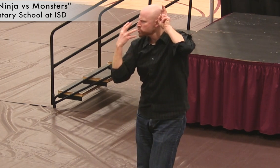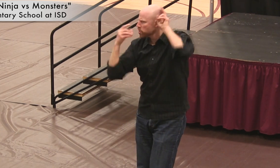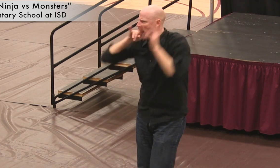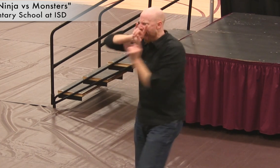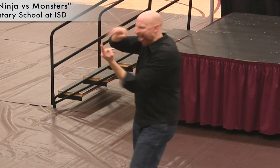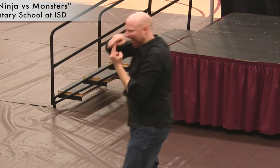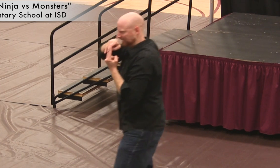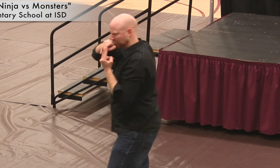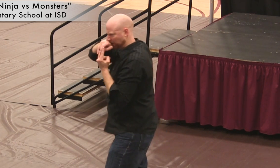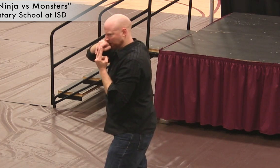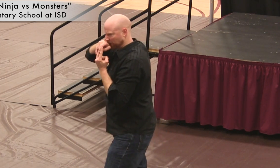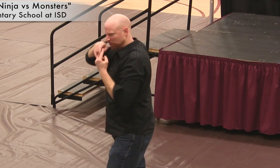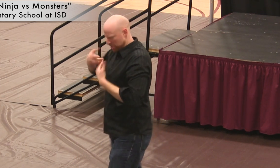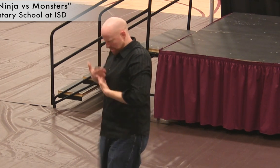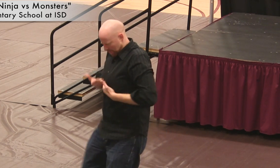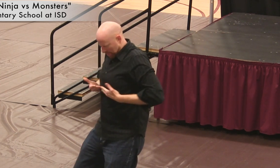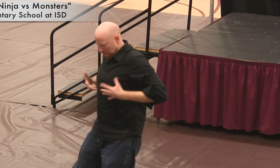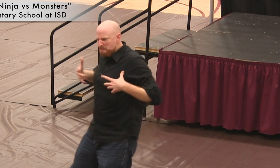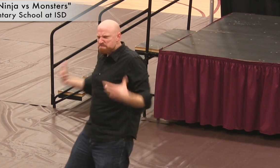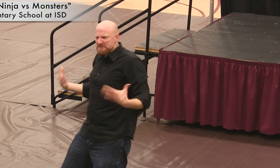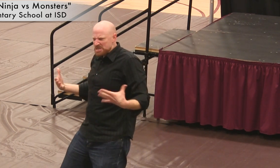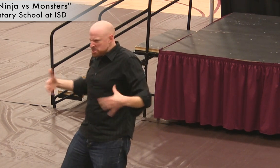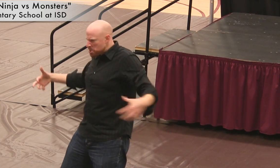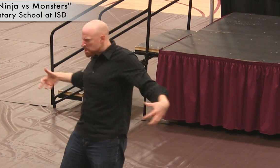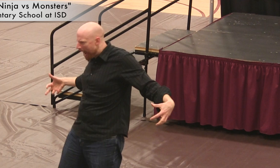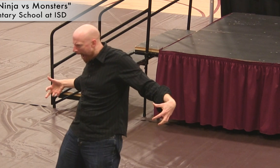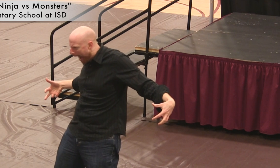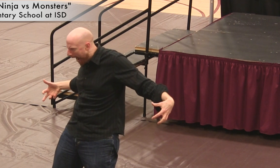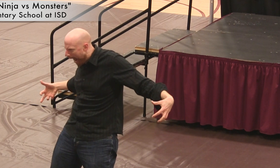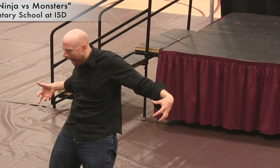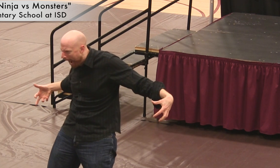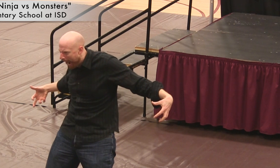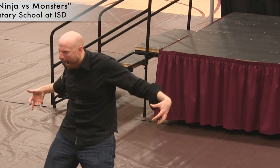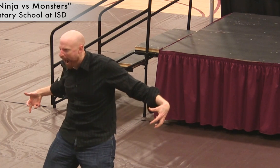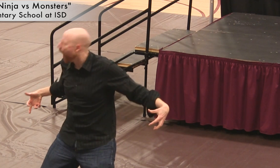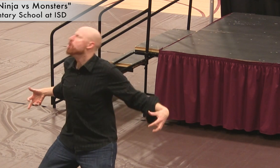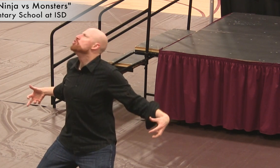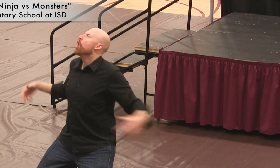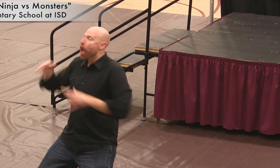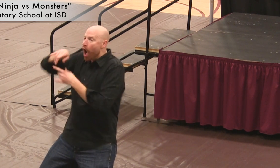is a sinewy, slobbering werewolf who lets forth